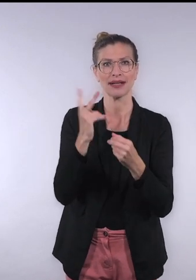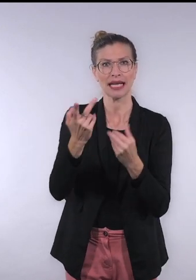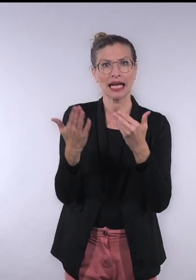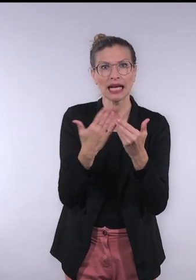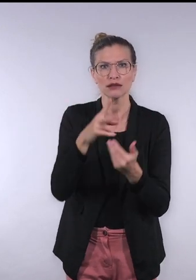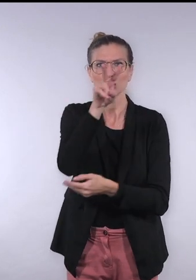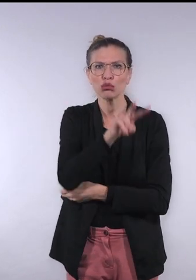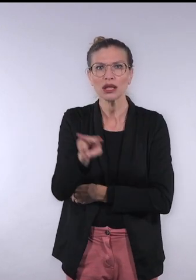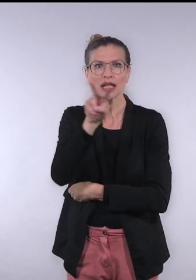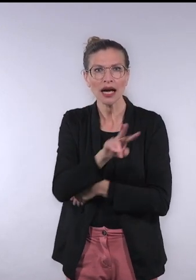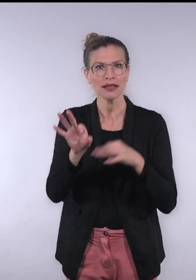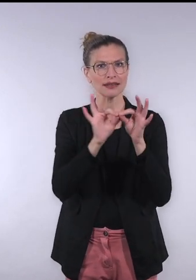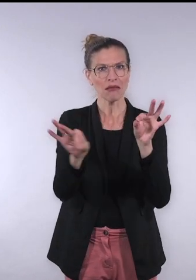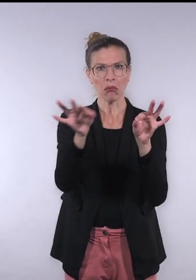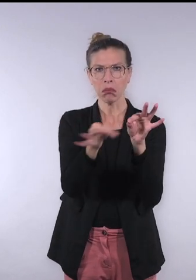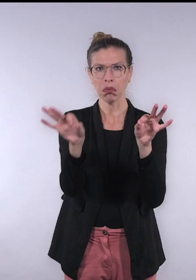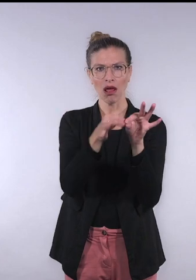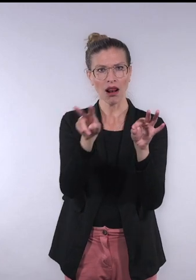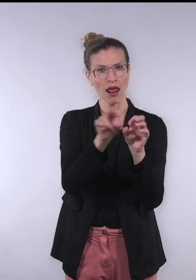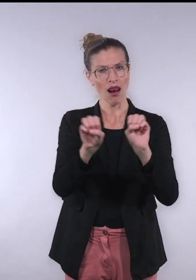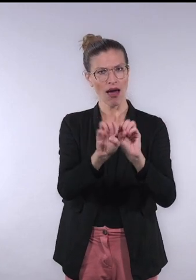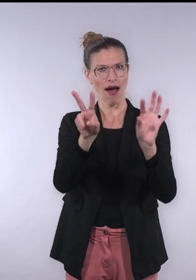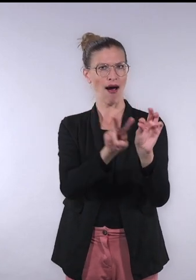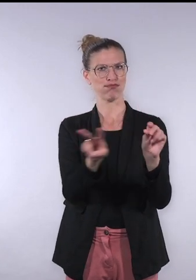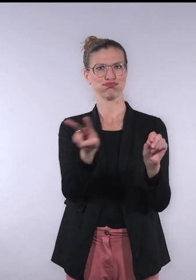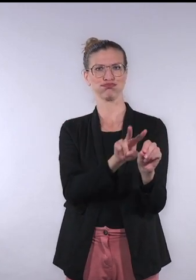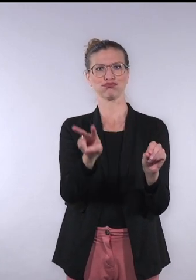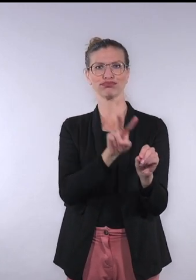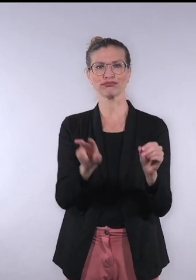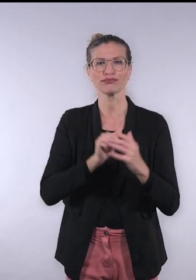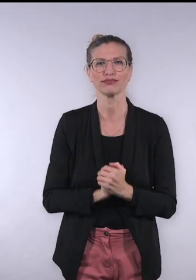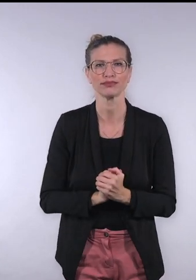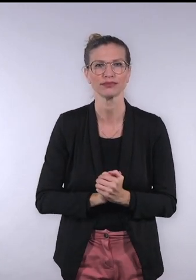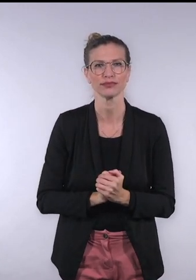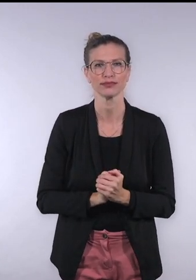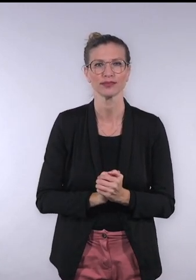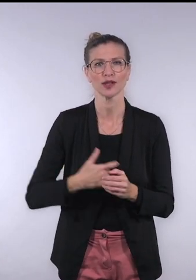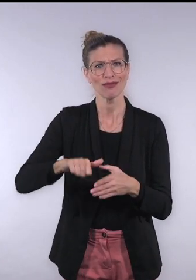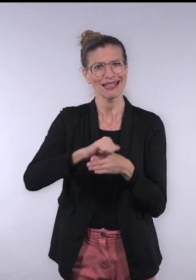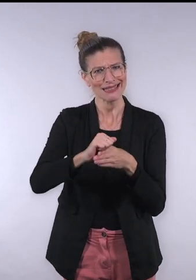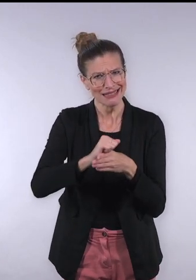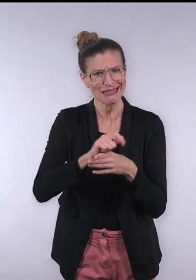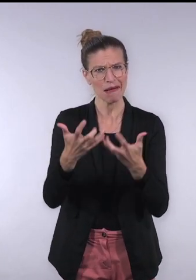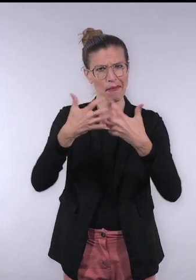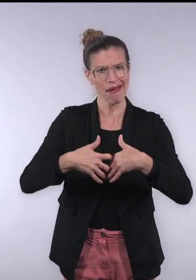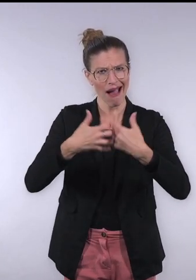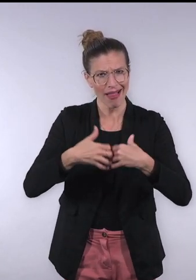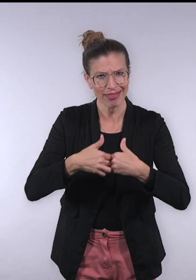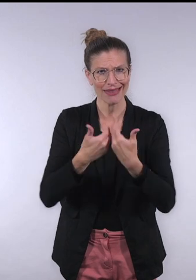based on the Easy Read rules to simplify the text. We train our machines